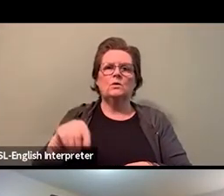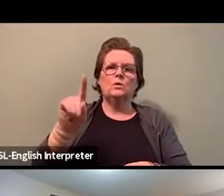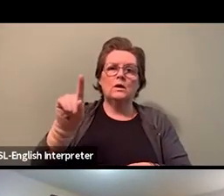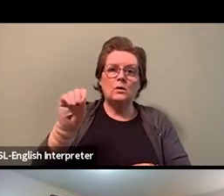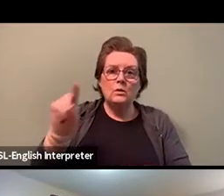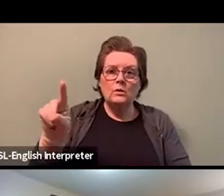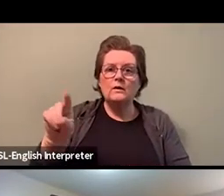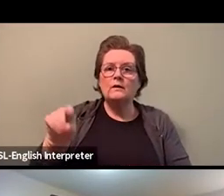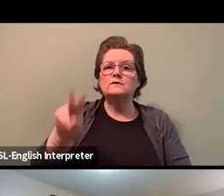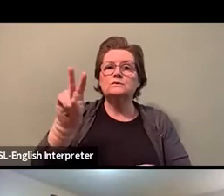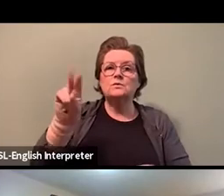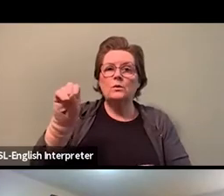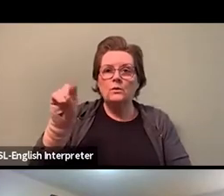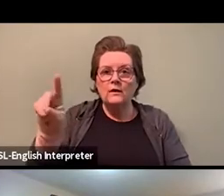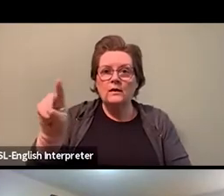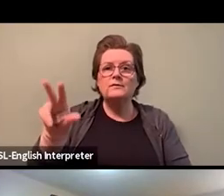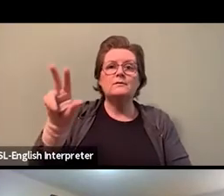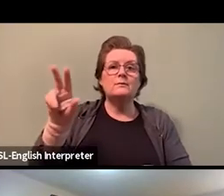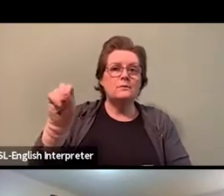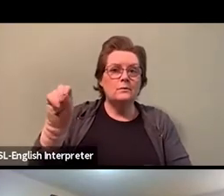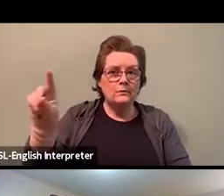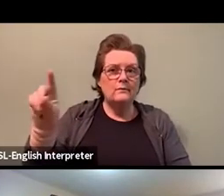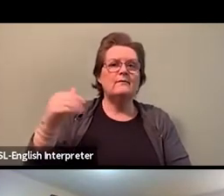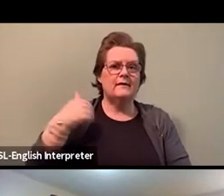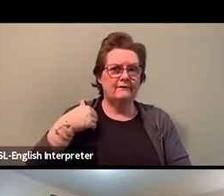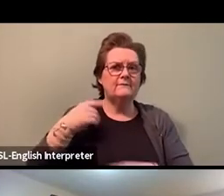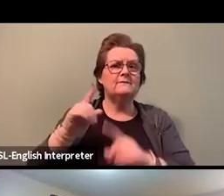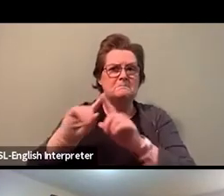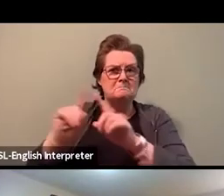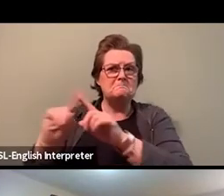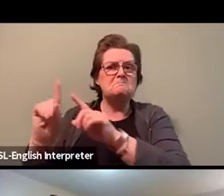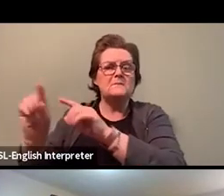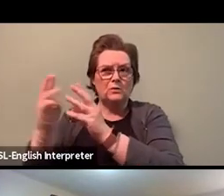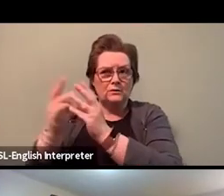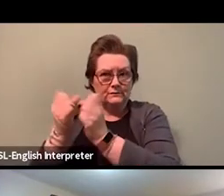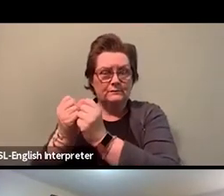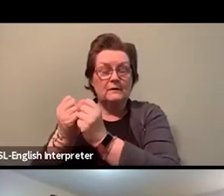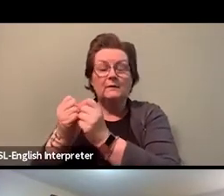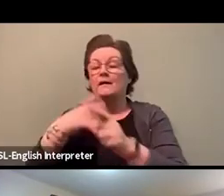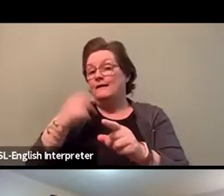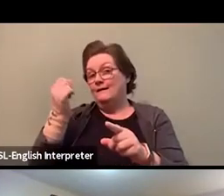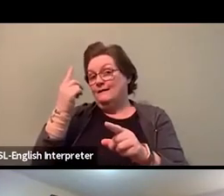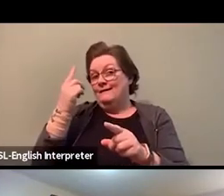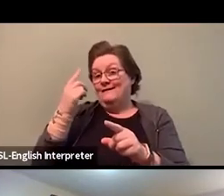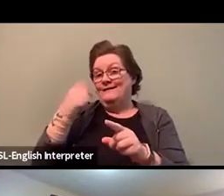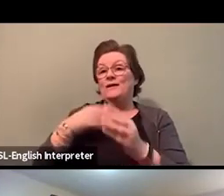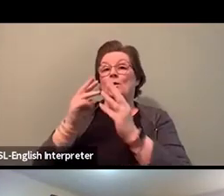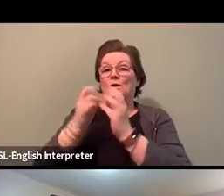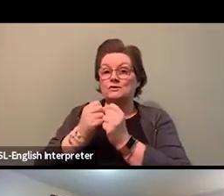to actually do this work and do good work. Not that after you take these workshops and after we learn through this process,